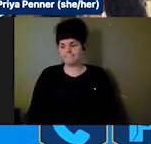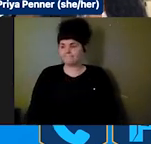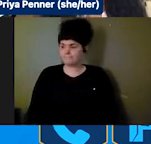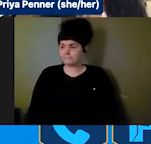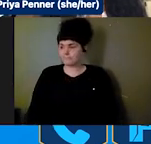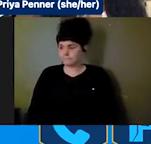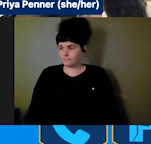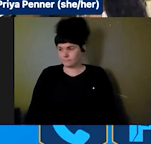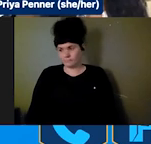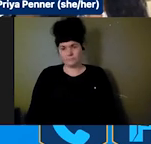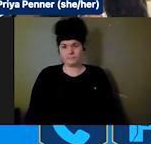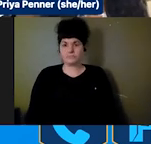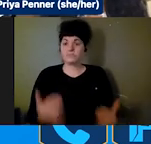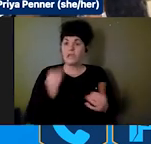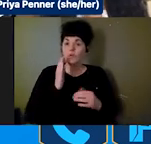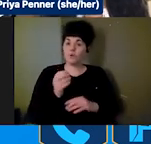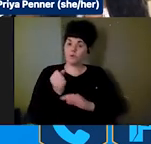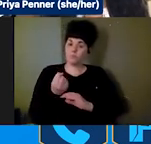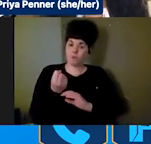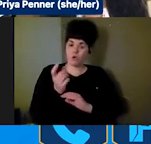there's any questions or reflections in the chat or the